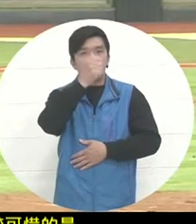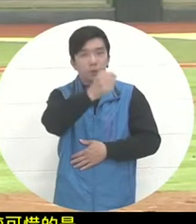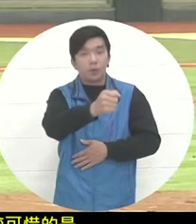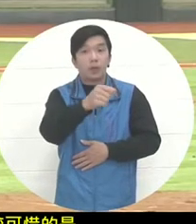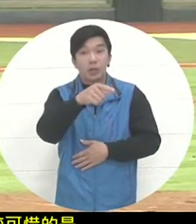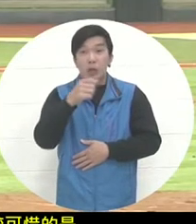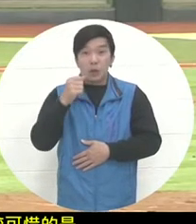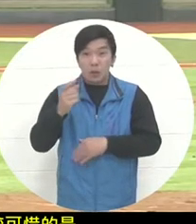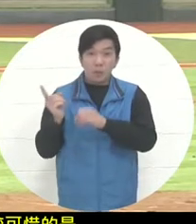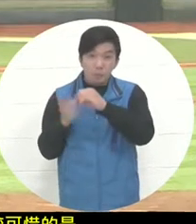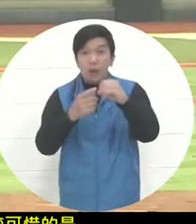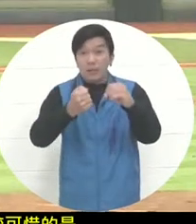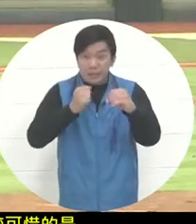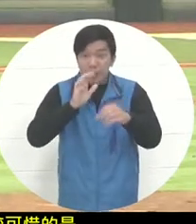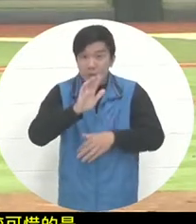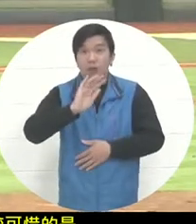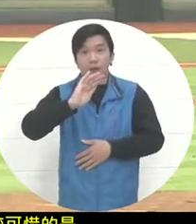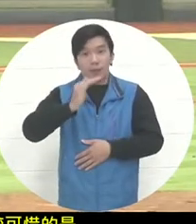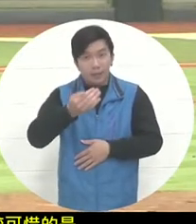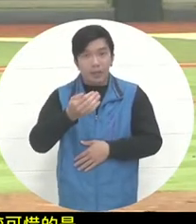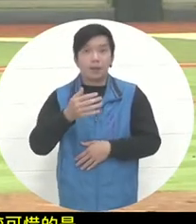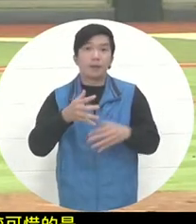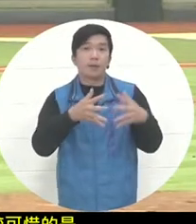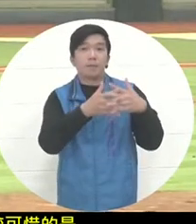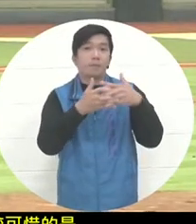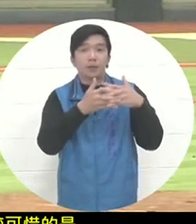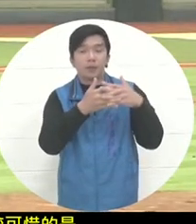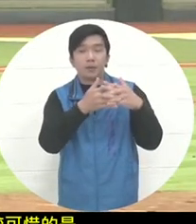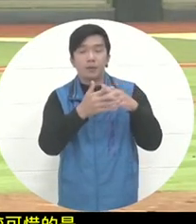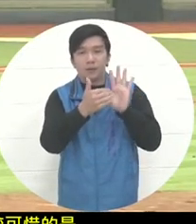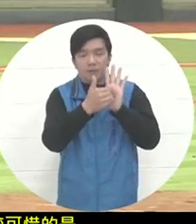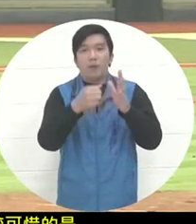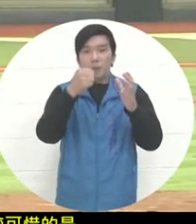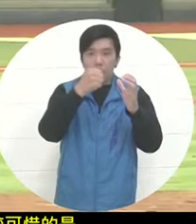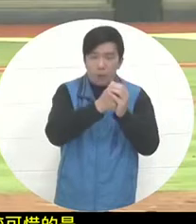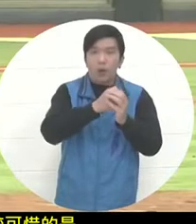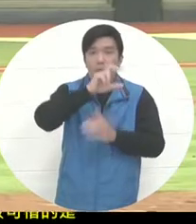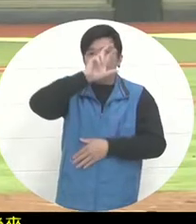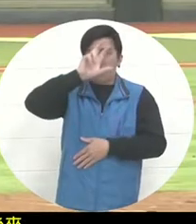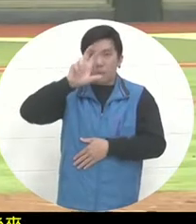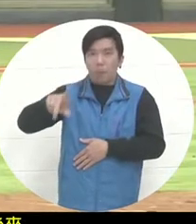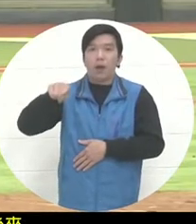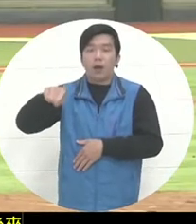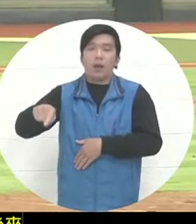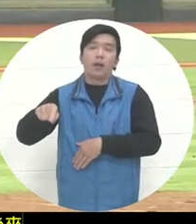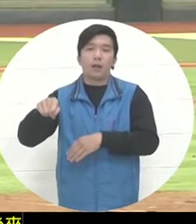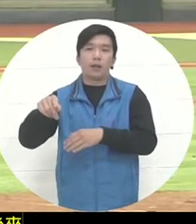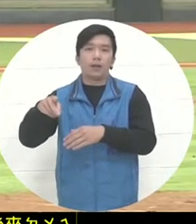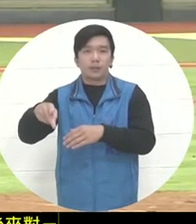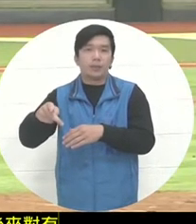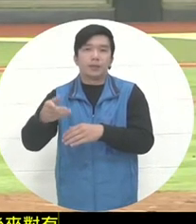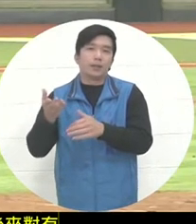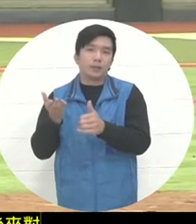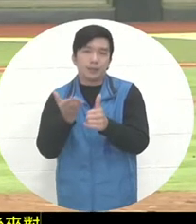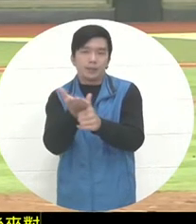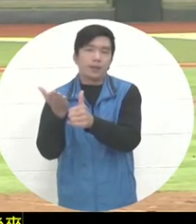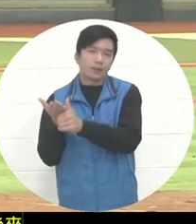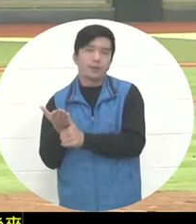squeezed out by his teammates was very strong . It was actually very solid , but it also allowed one hand to catch the ball. He sent the ball to first base and he didn't have time to return to first base to form a double-killer.